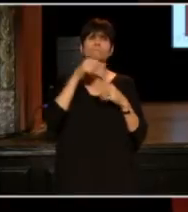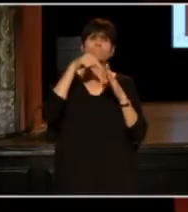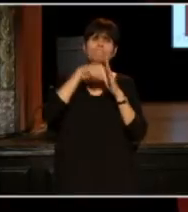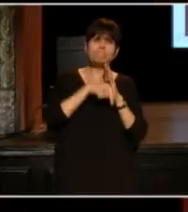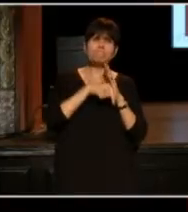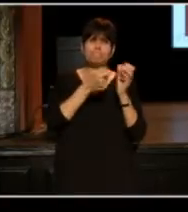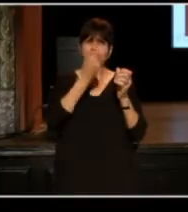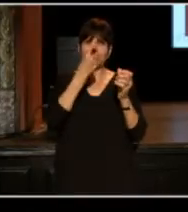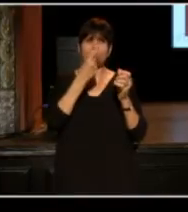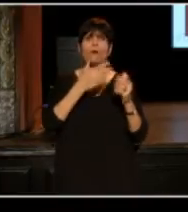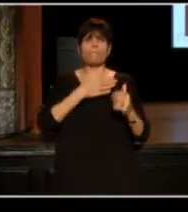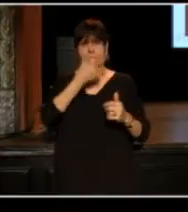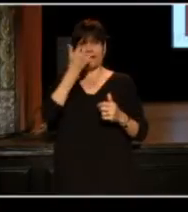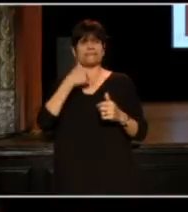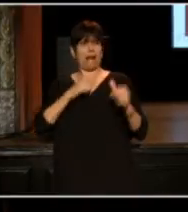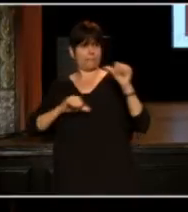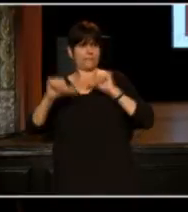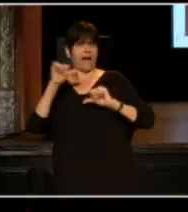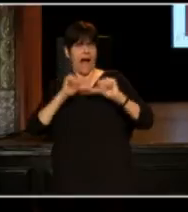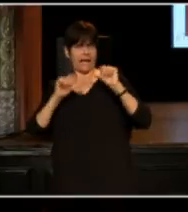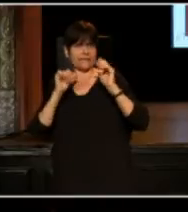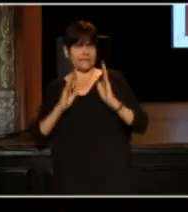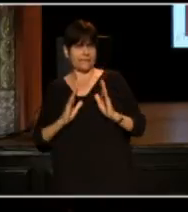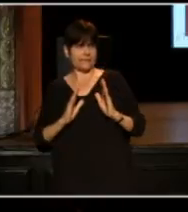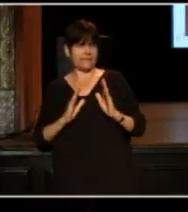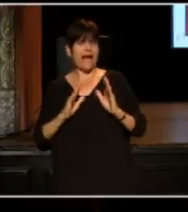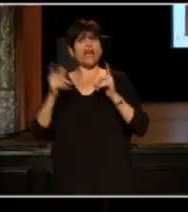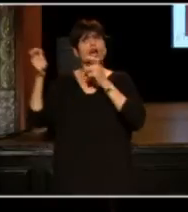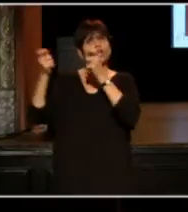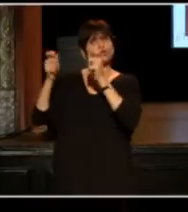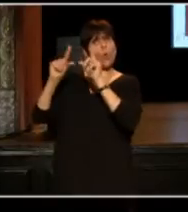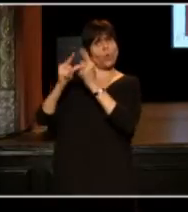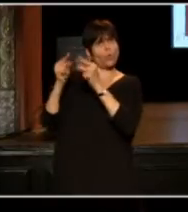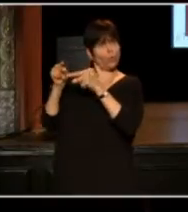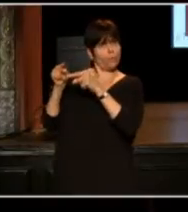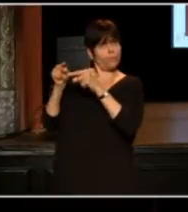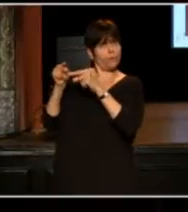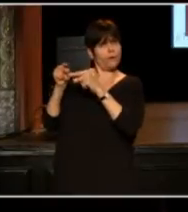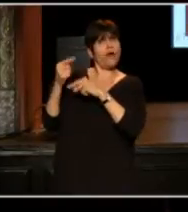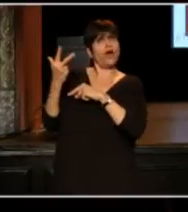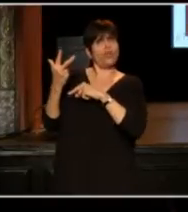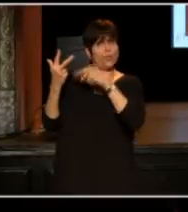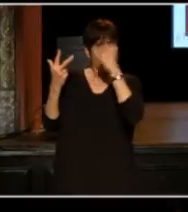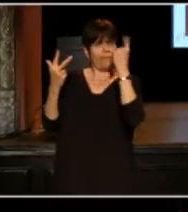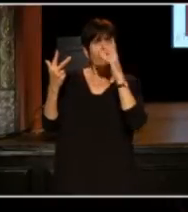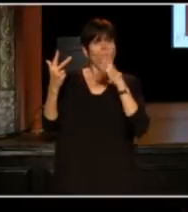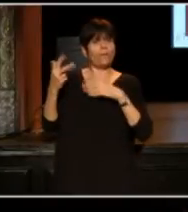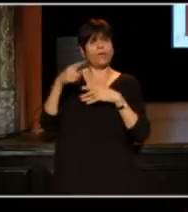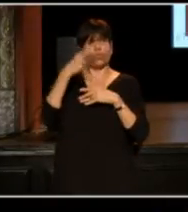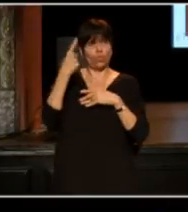And because I'm a scientist, I also had a control group. So they were three Black women, three Black men,